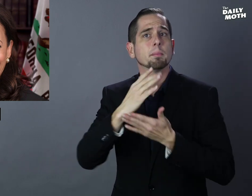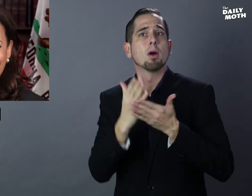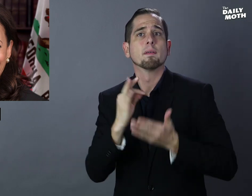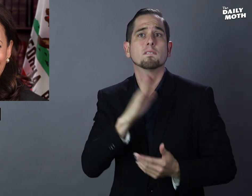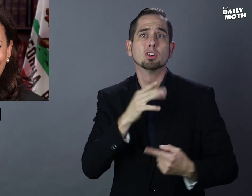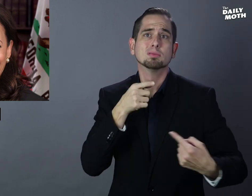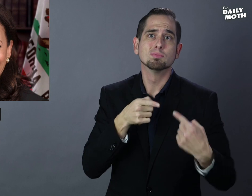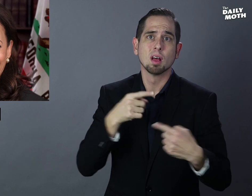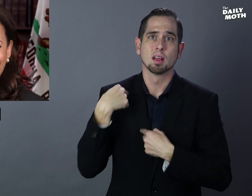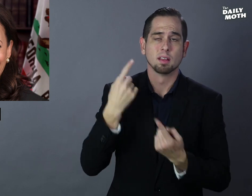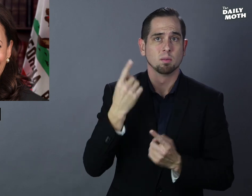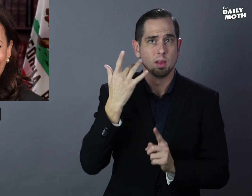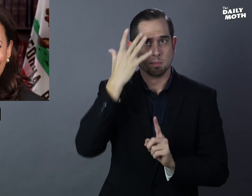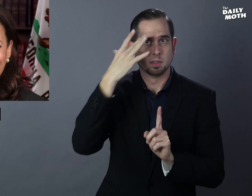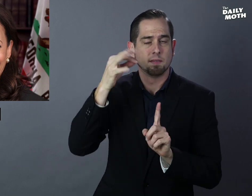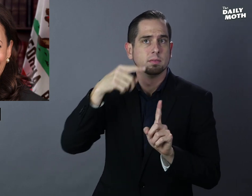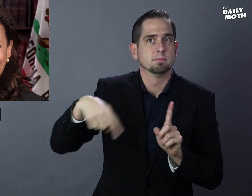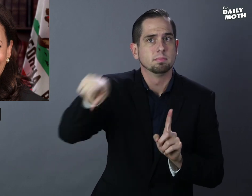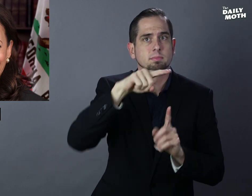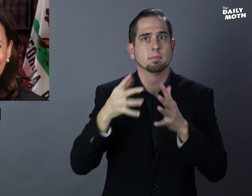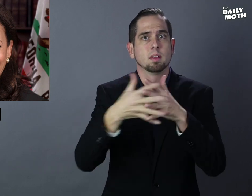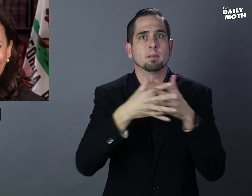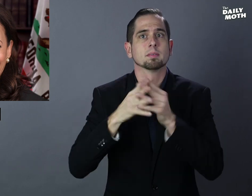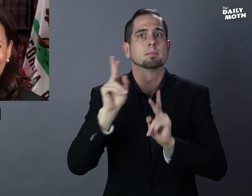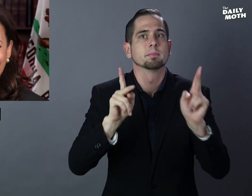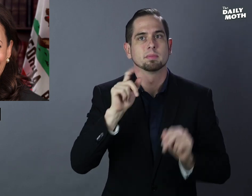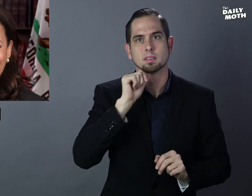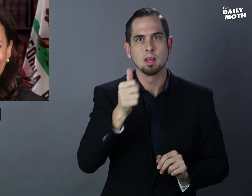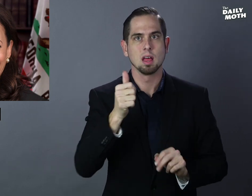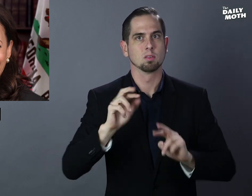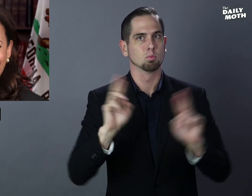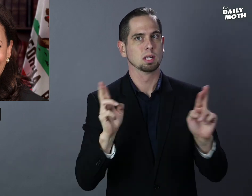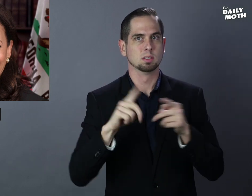a part of her struggle was because America is not ready